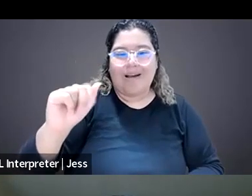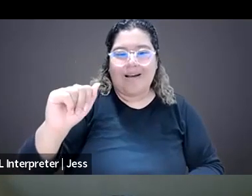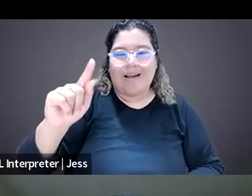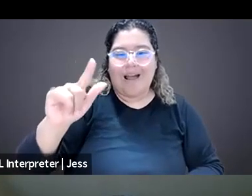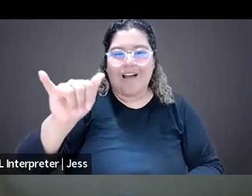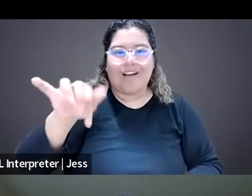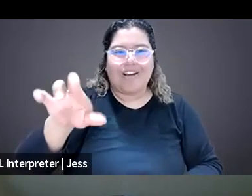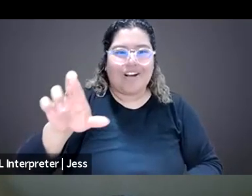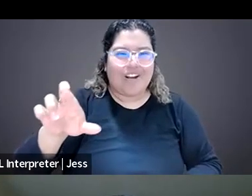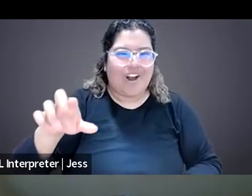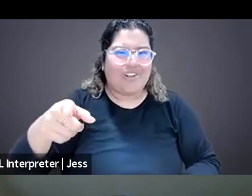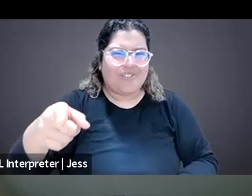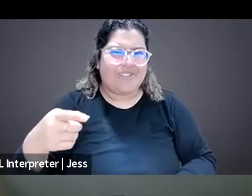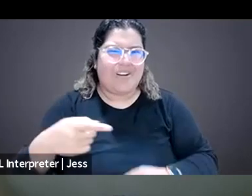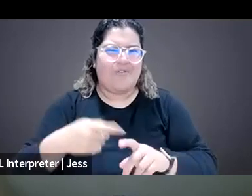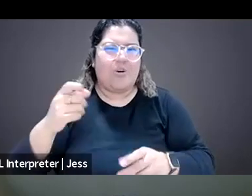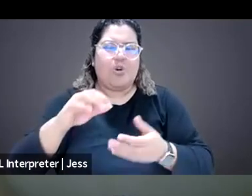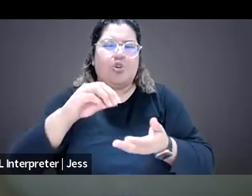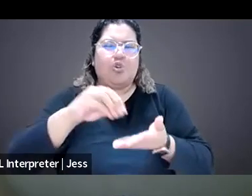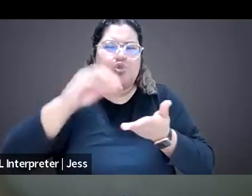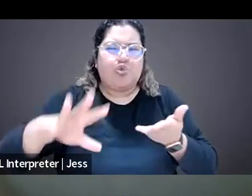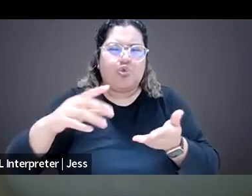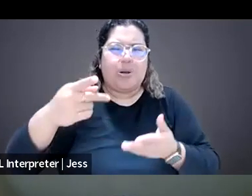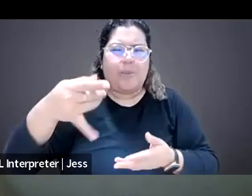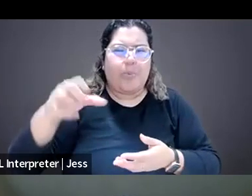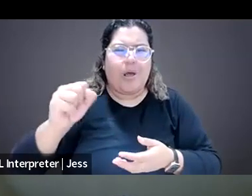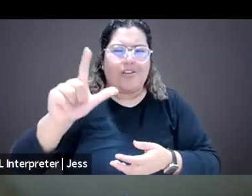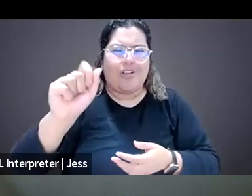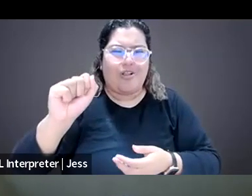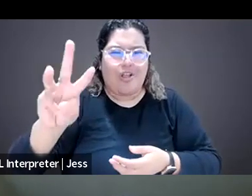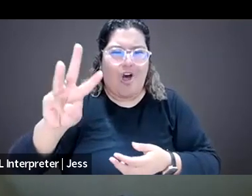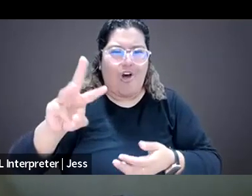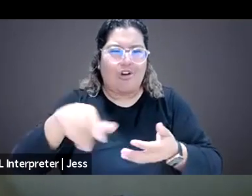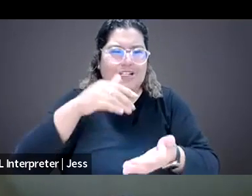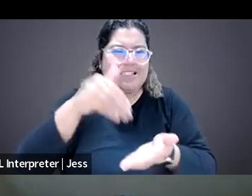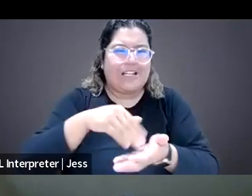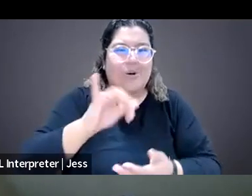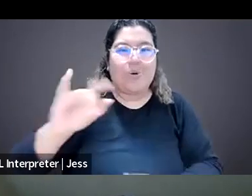you can read their bios on the website for the event. But I'm just so thrilled